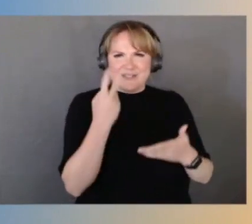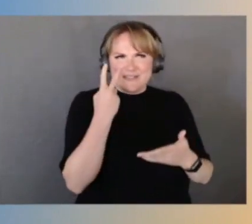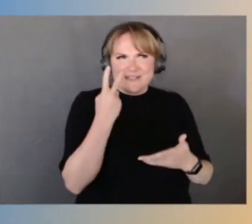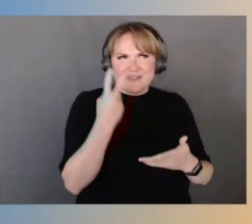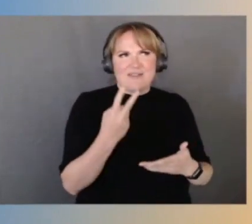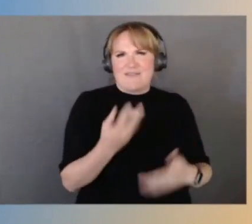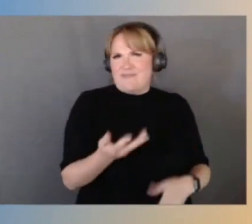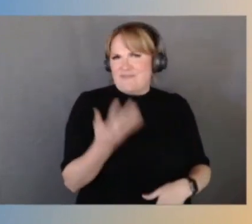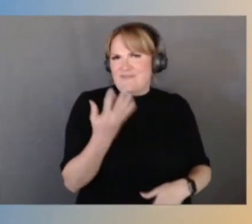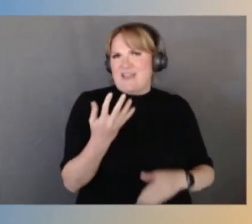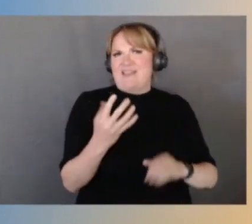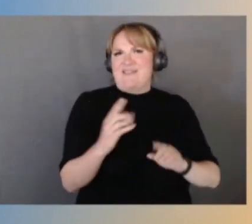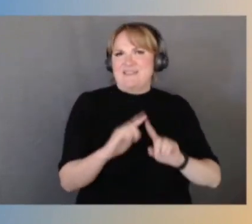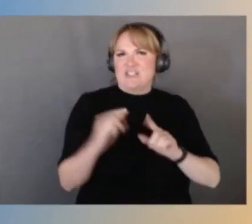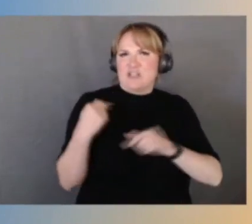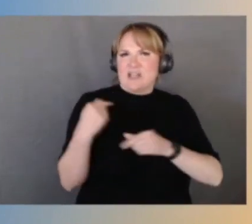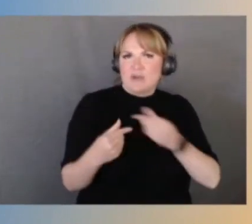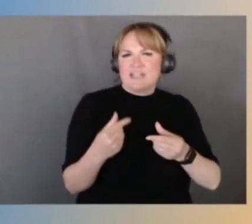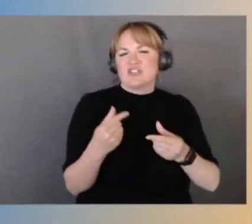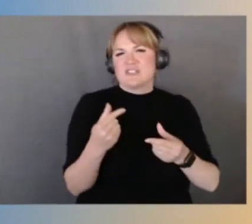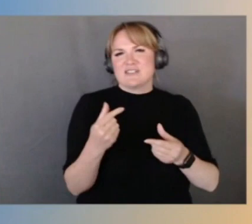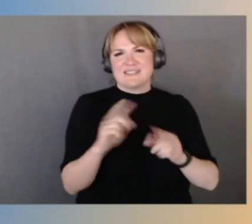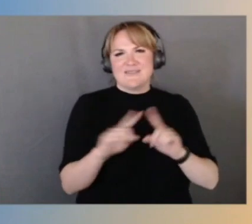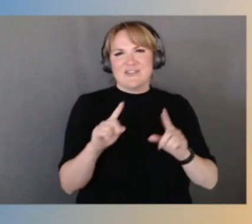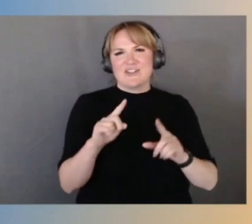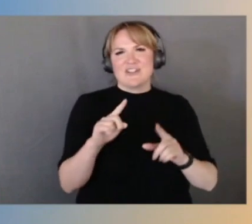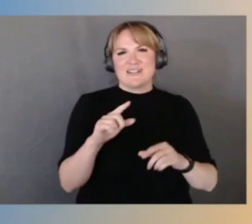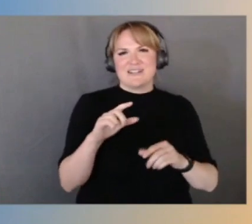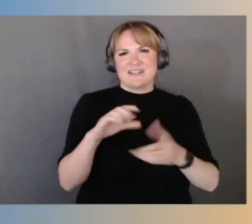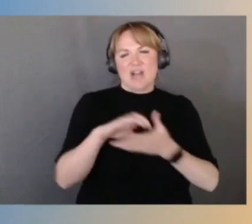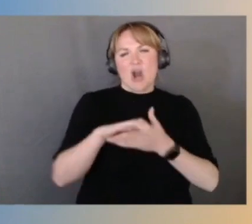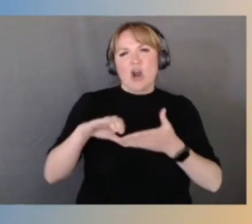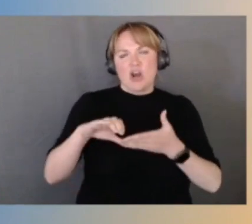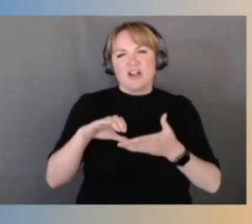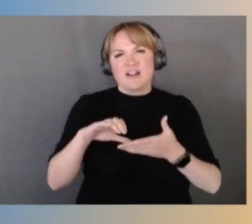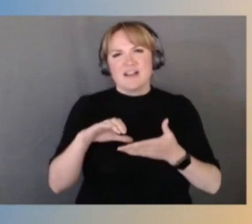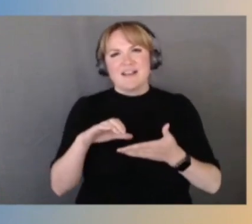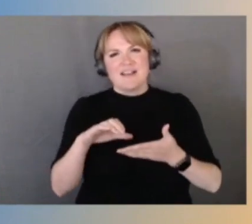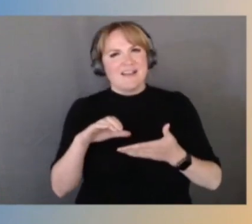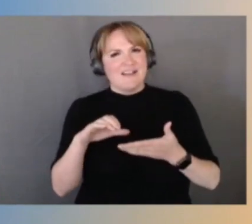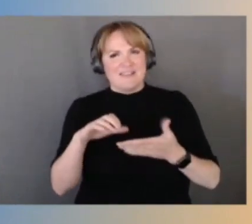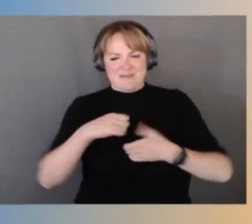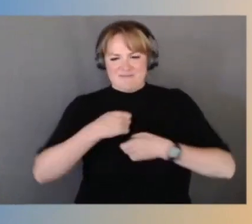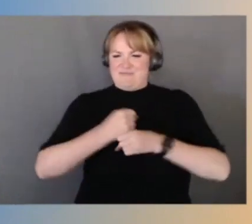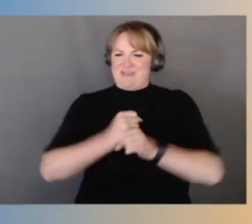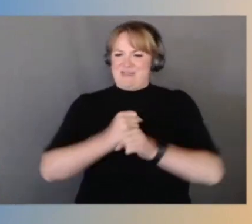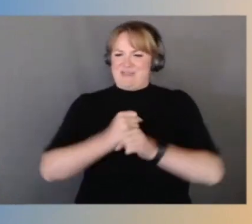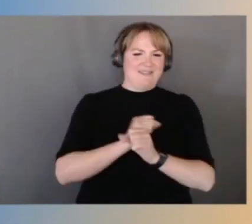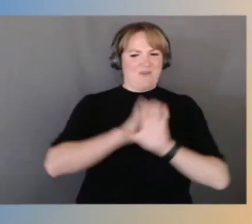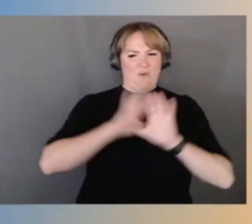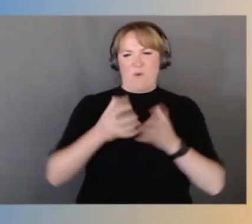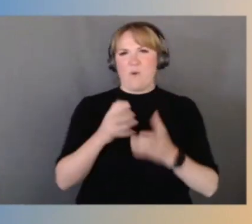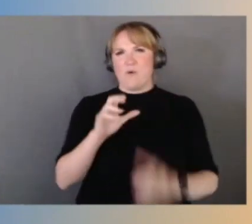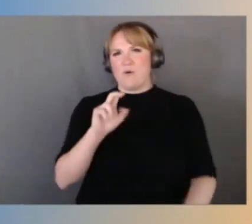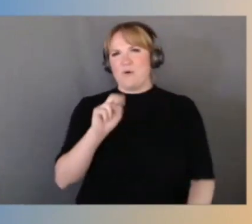of the card that makes up the entire Nitro system, all that fits on on a single card.